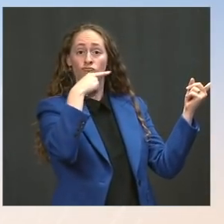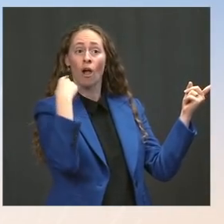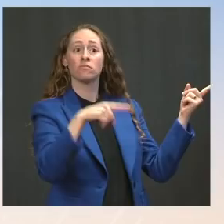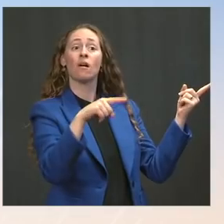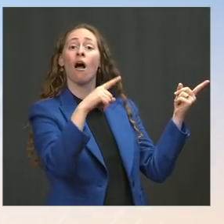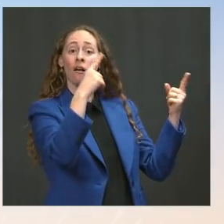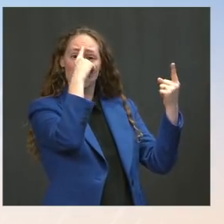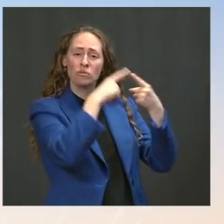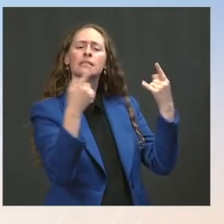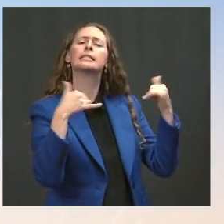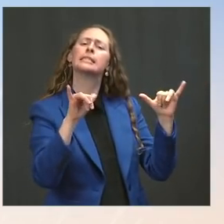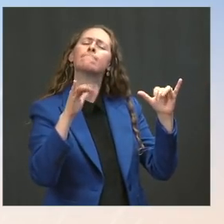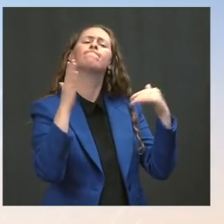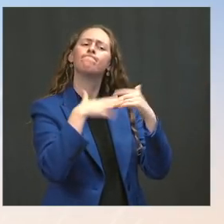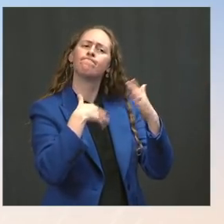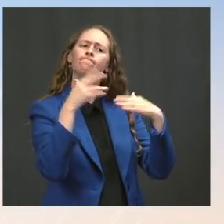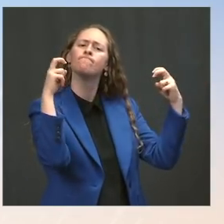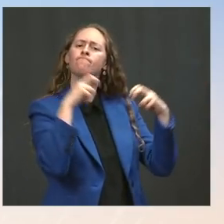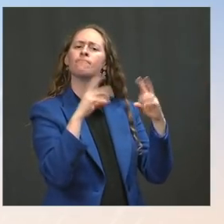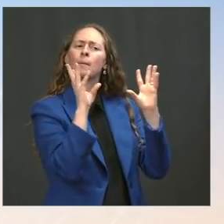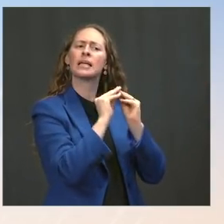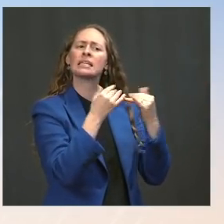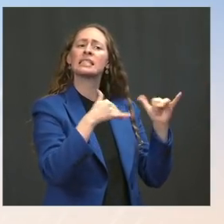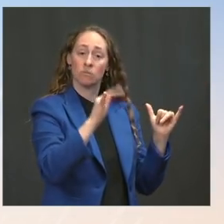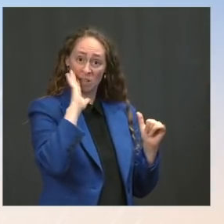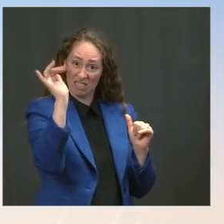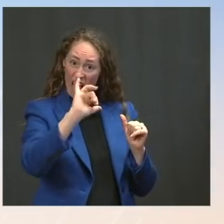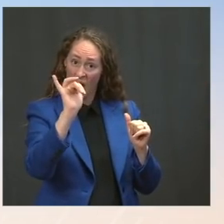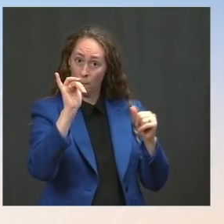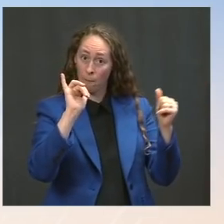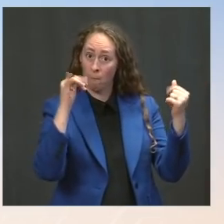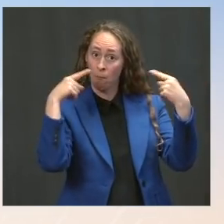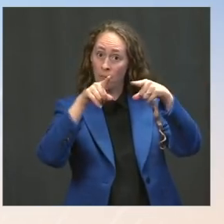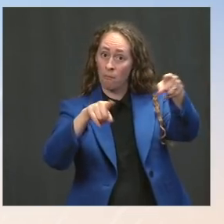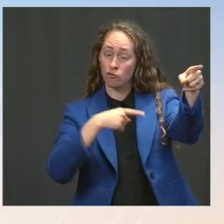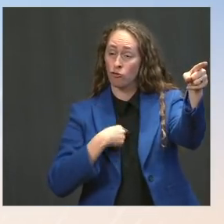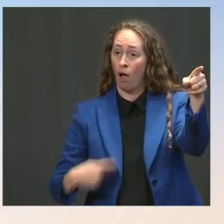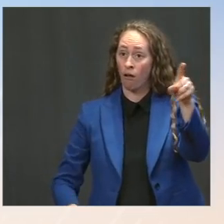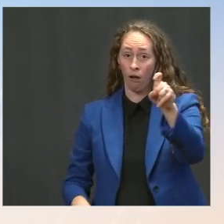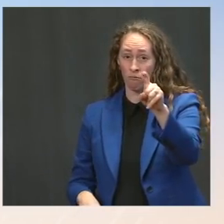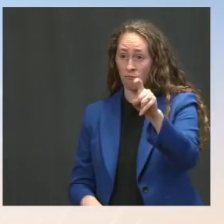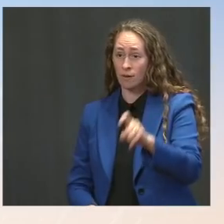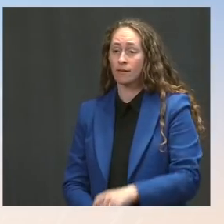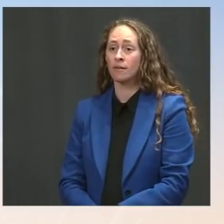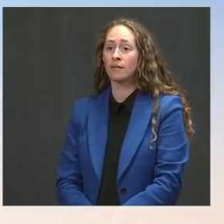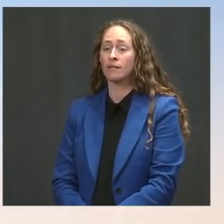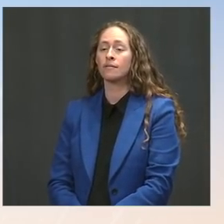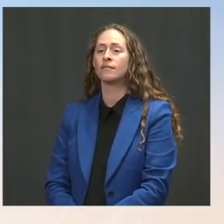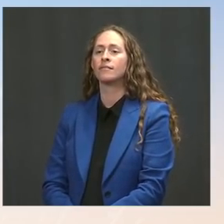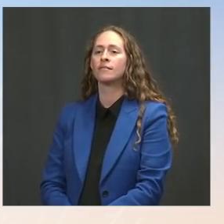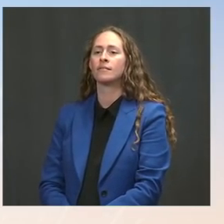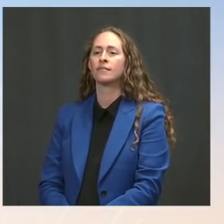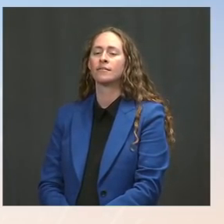and do you still see that as possible or likely? Ms. Psaki: Well, first, let me say, broadly speaking, as it relates to diplomacy, that is how we feel.